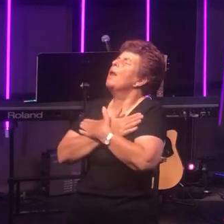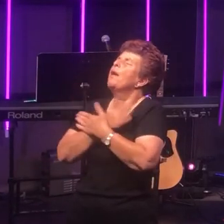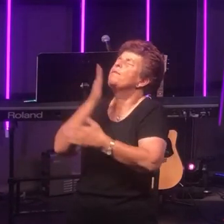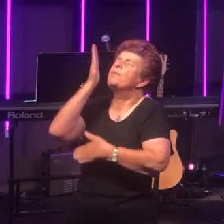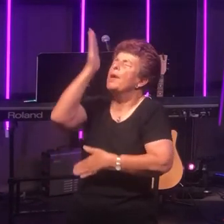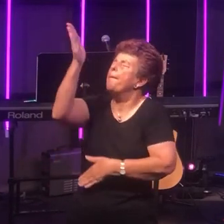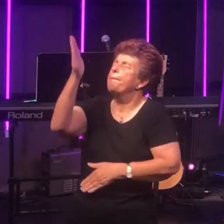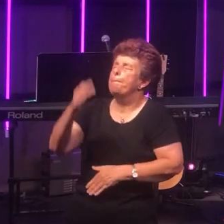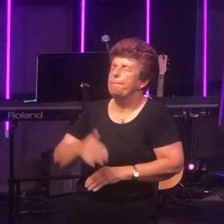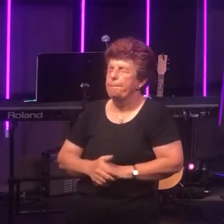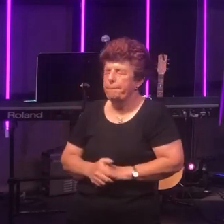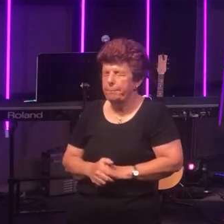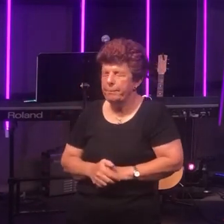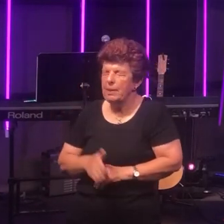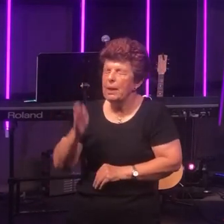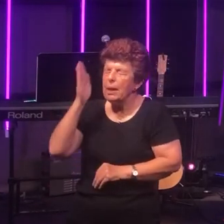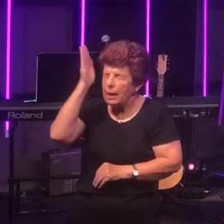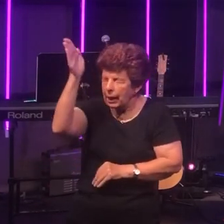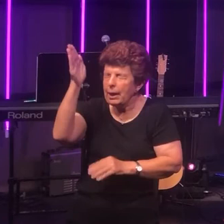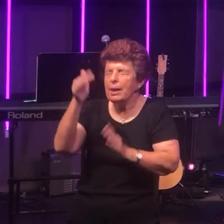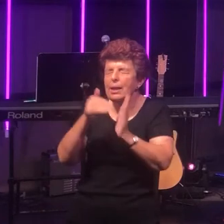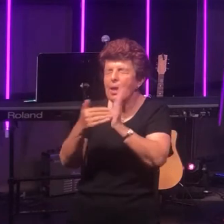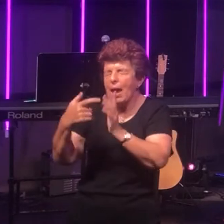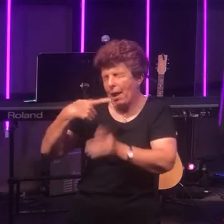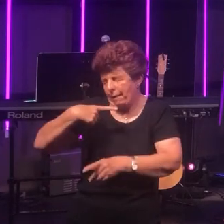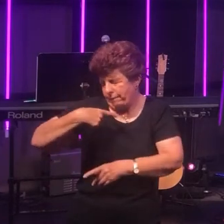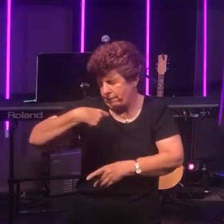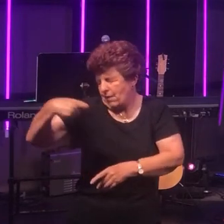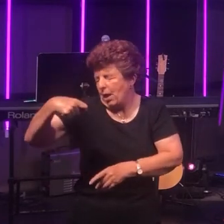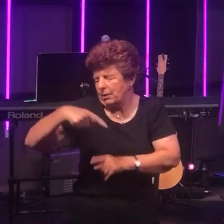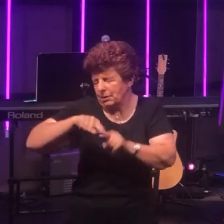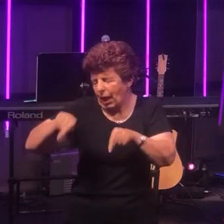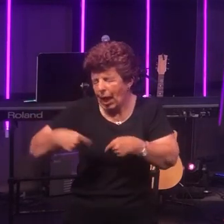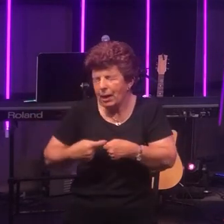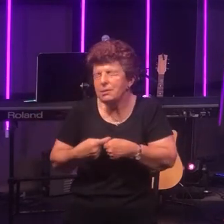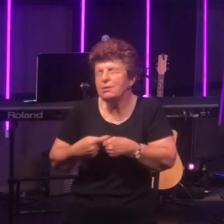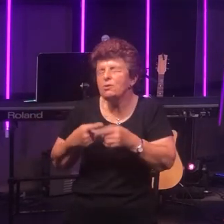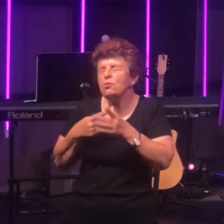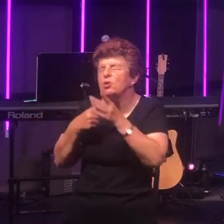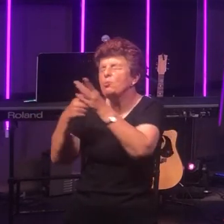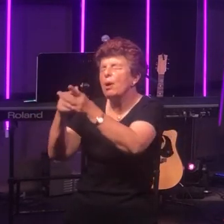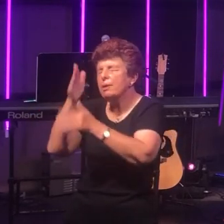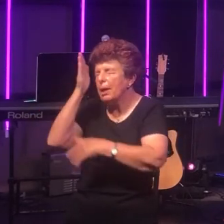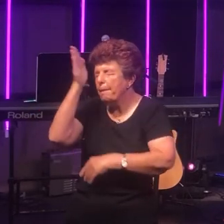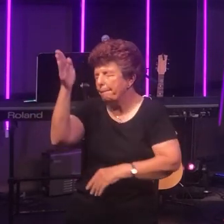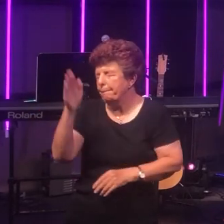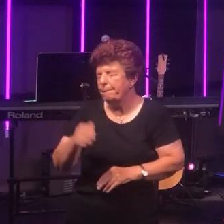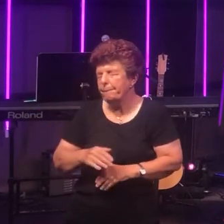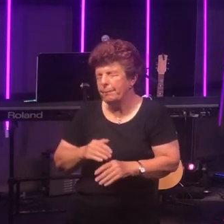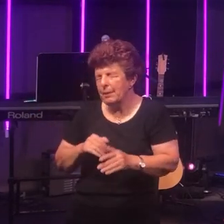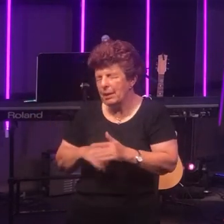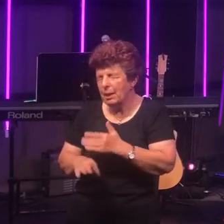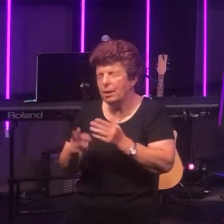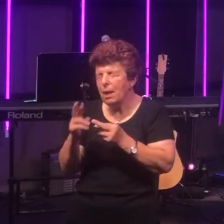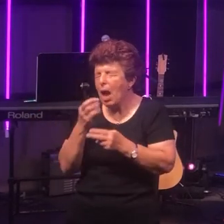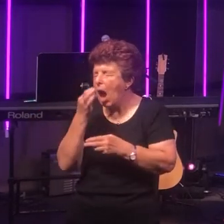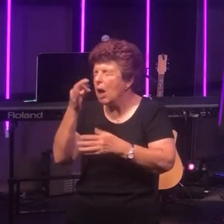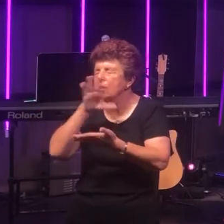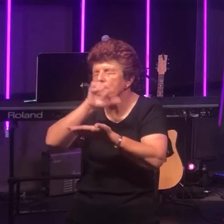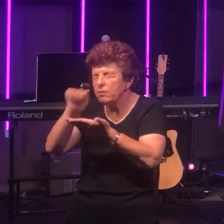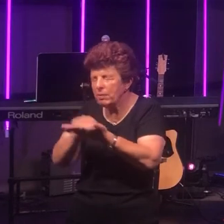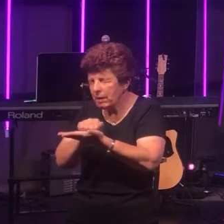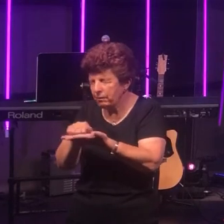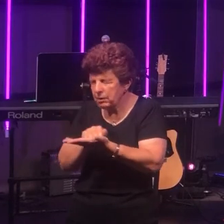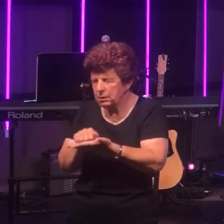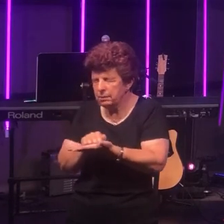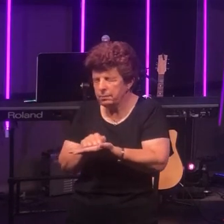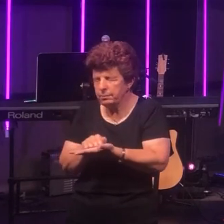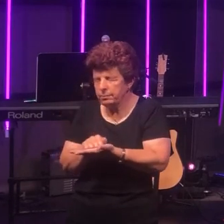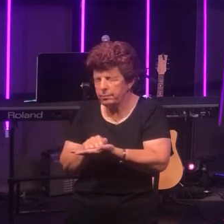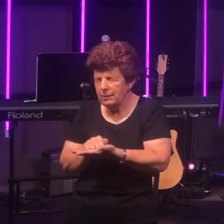He now invites us to respond to Him in repentance and this is what the Easter